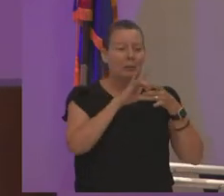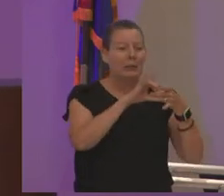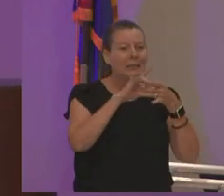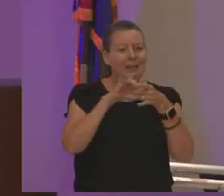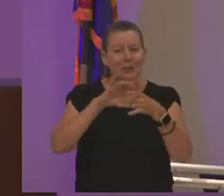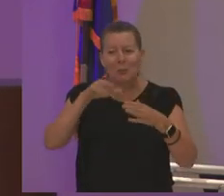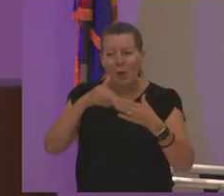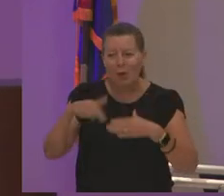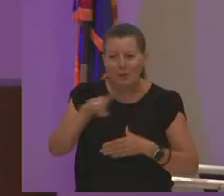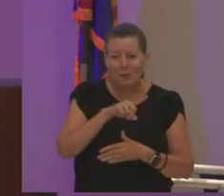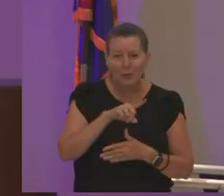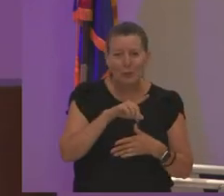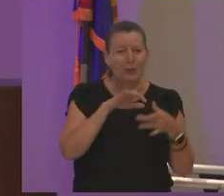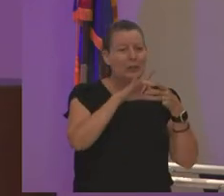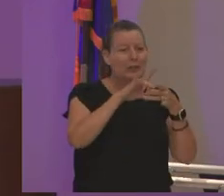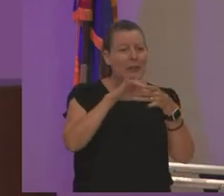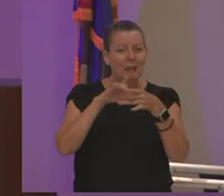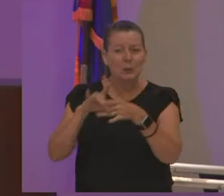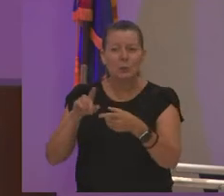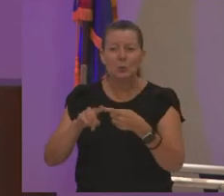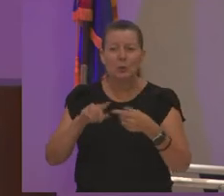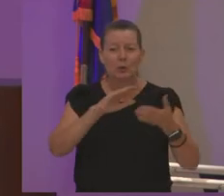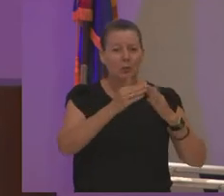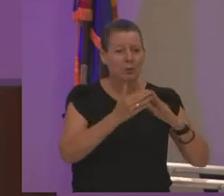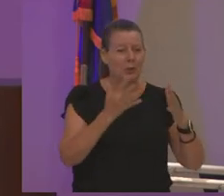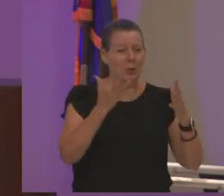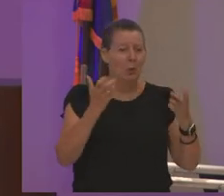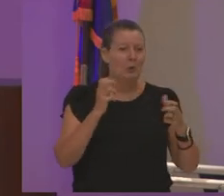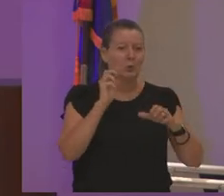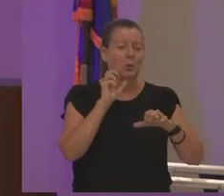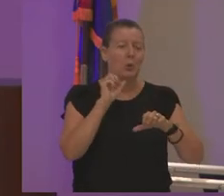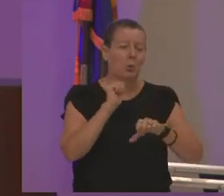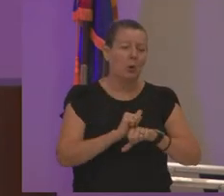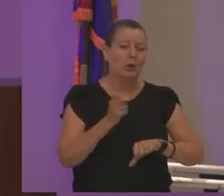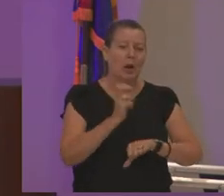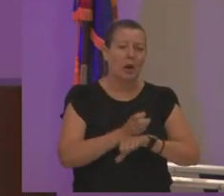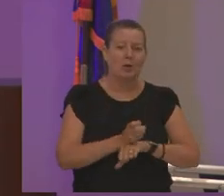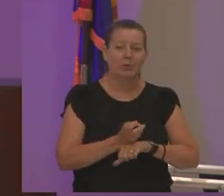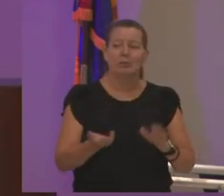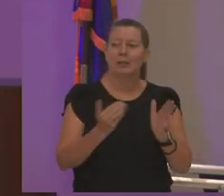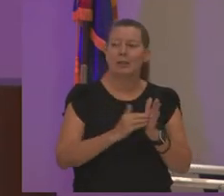to be connected to the community and i want to work hard so again i'm going to stop there and i